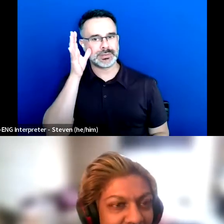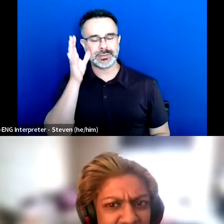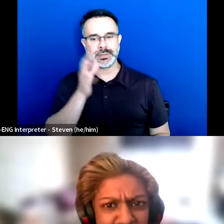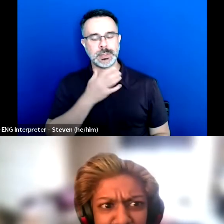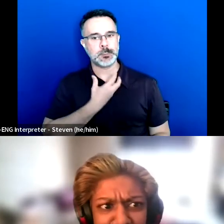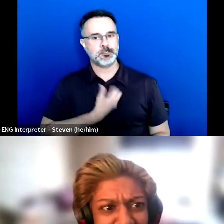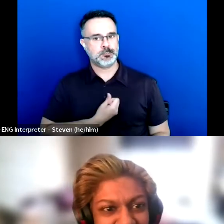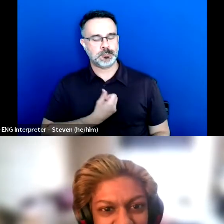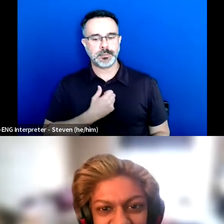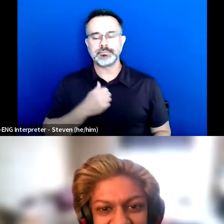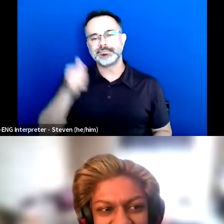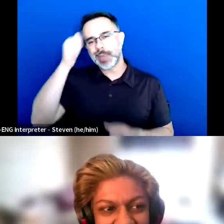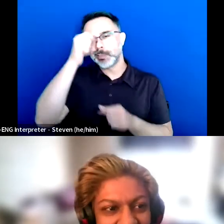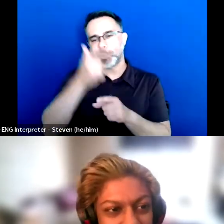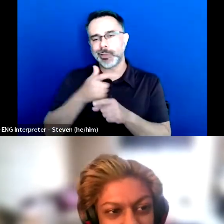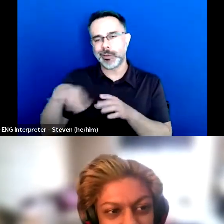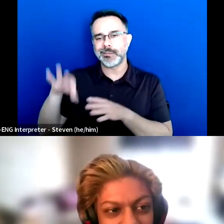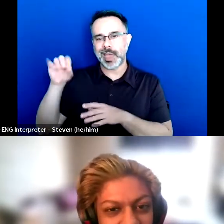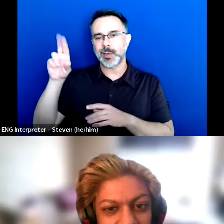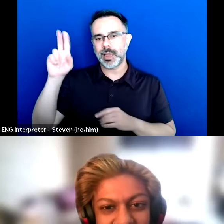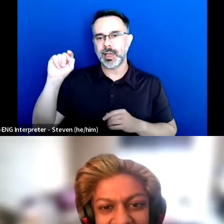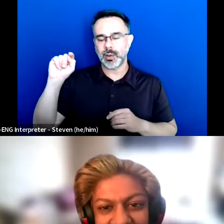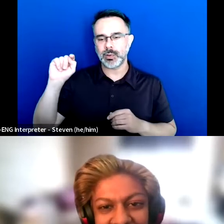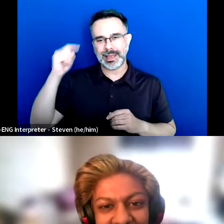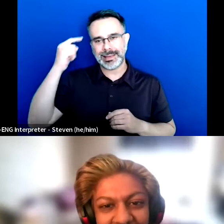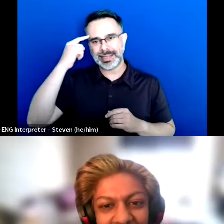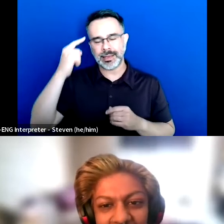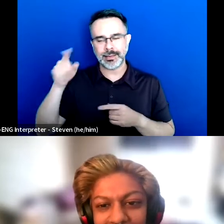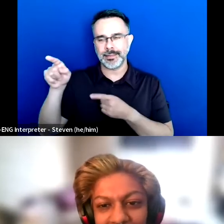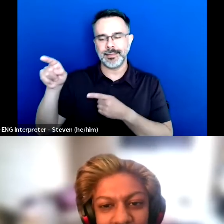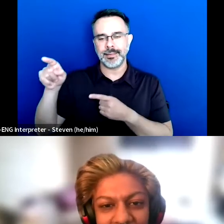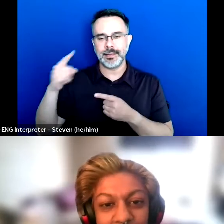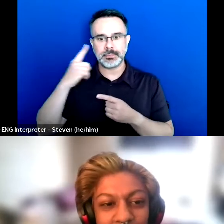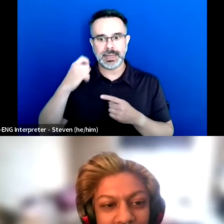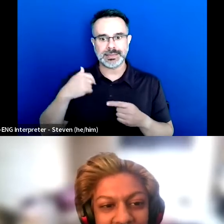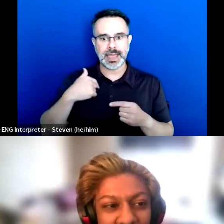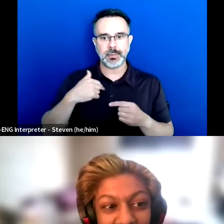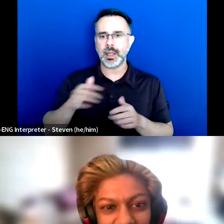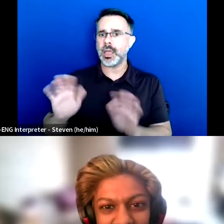I think my brother ended up finding out because I would be like no, don't make me walk home